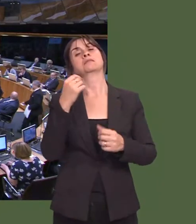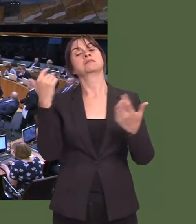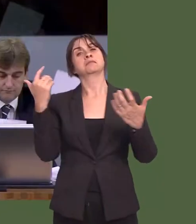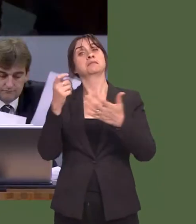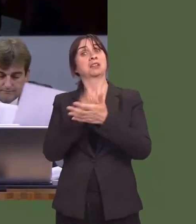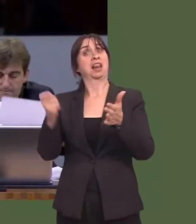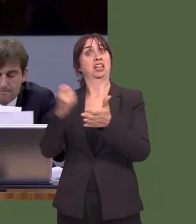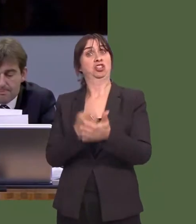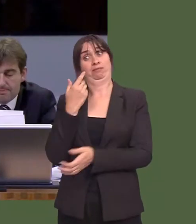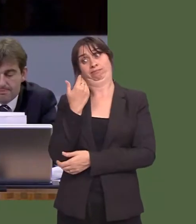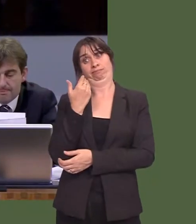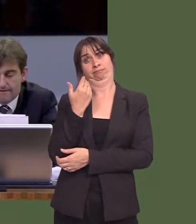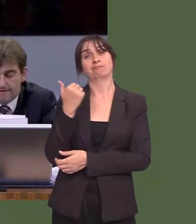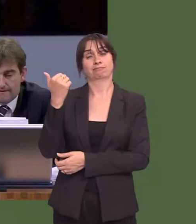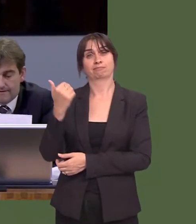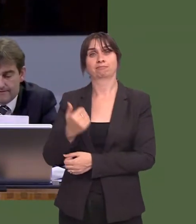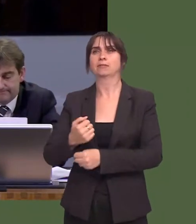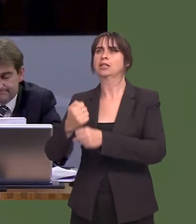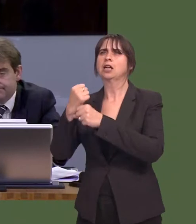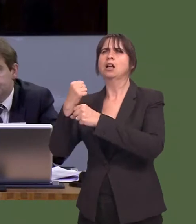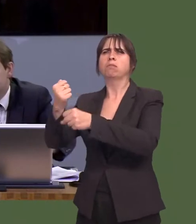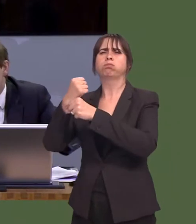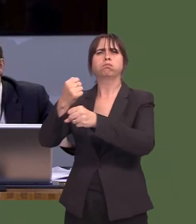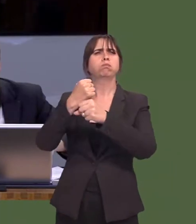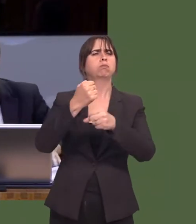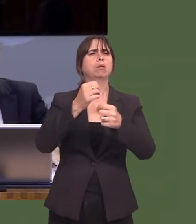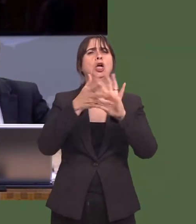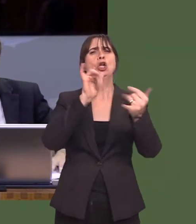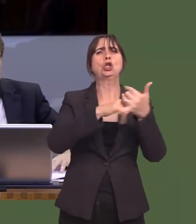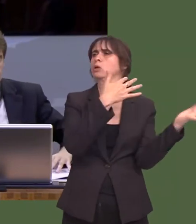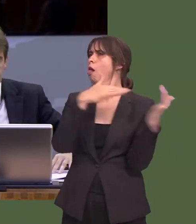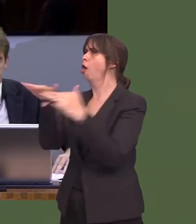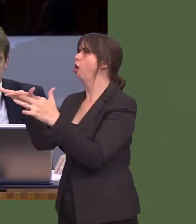of the campaigning, didnít get the coverage it deserved was the lack of this Governmentís